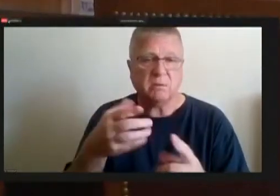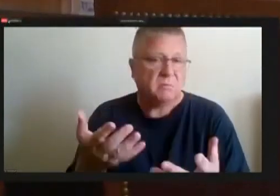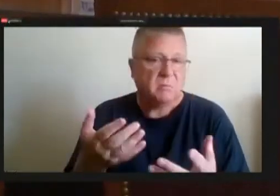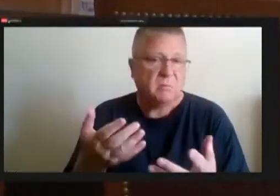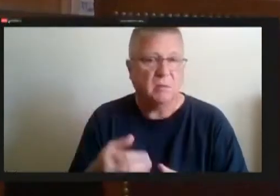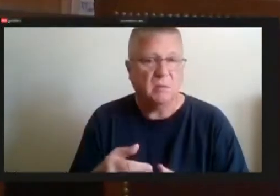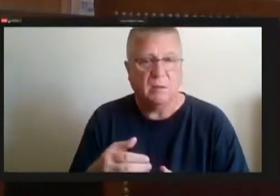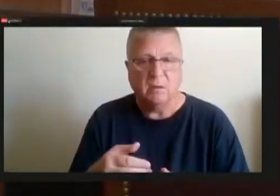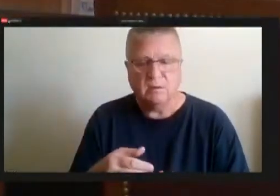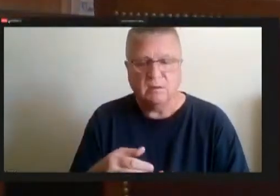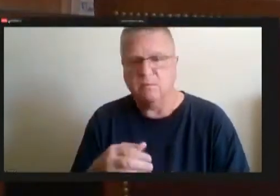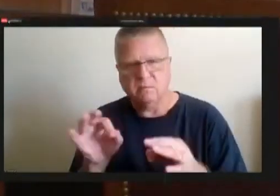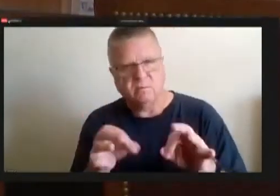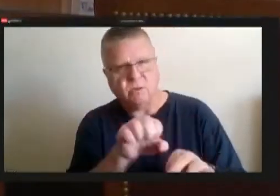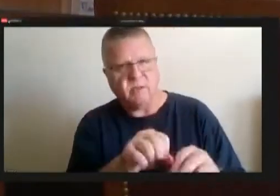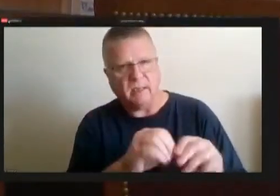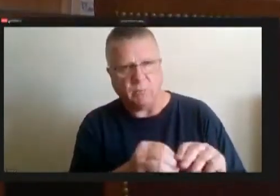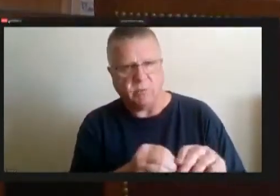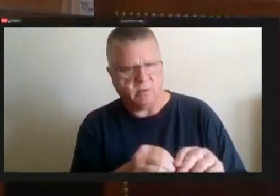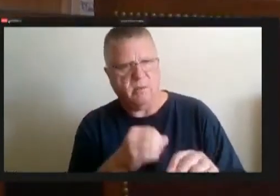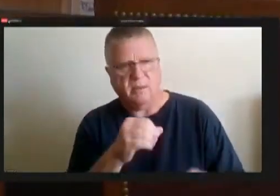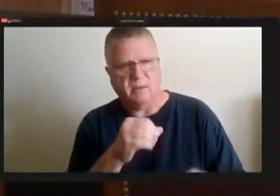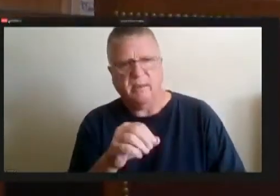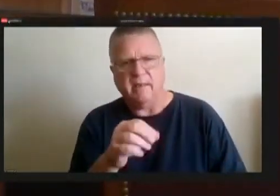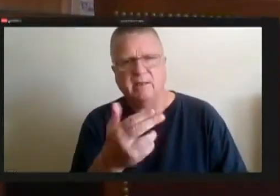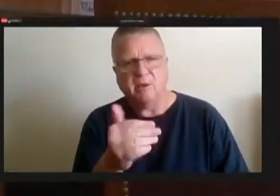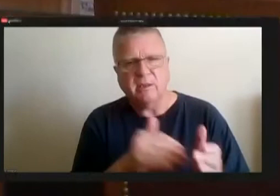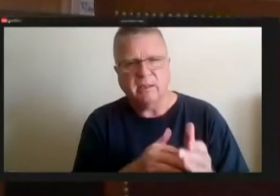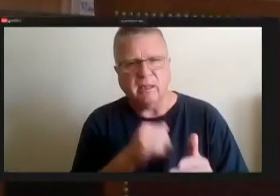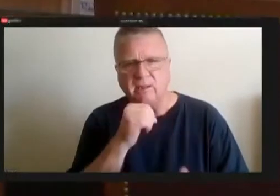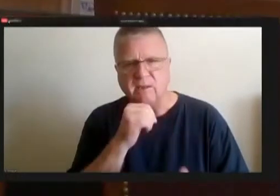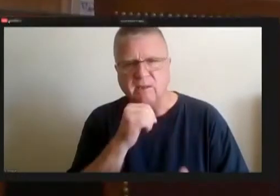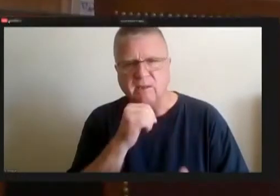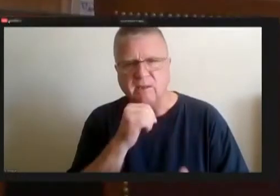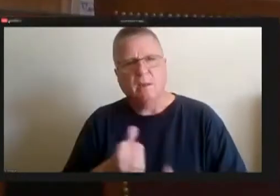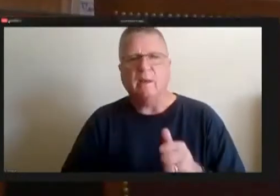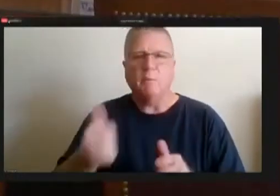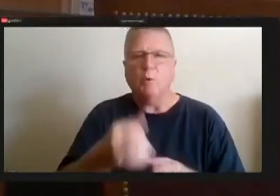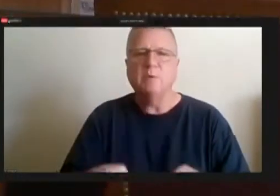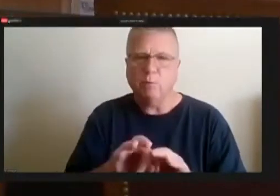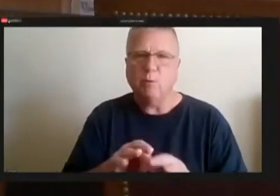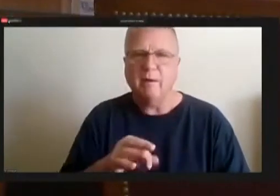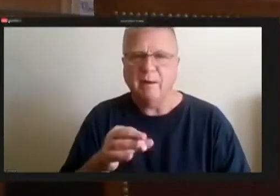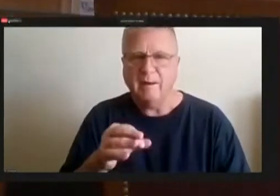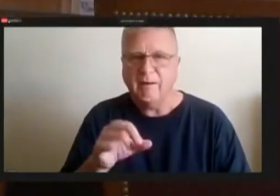So that was the most important thing I felt on that into the painting of the vehicles,